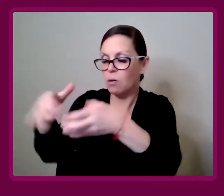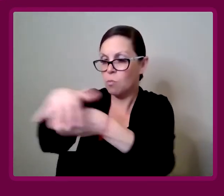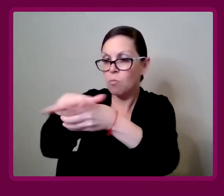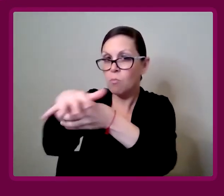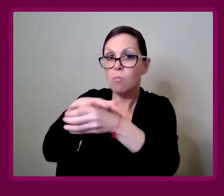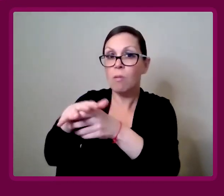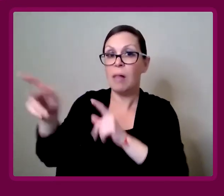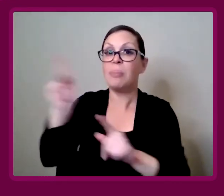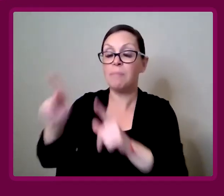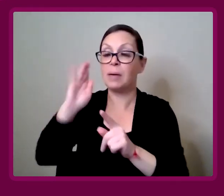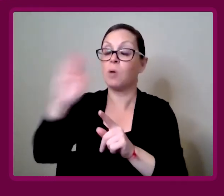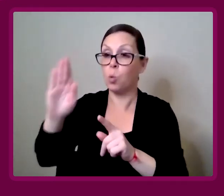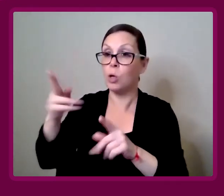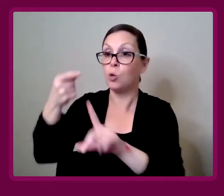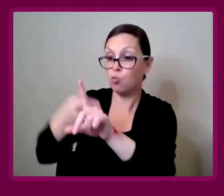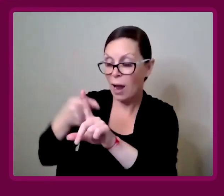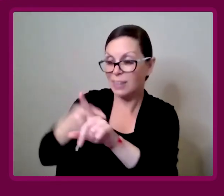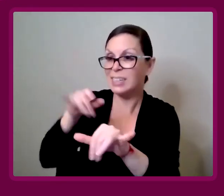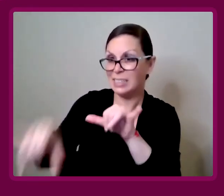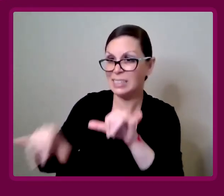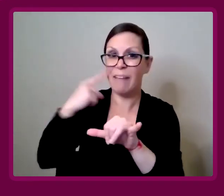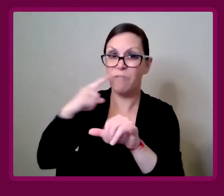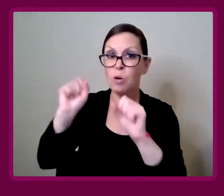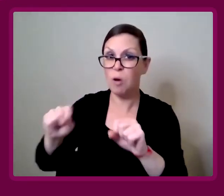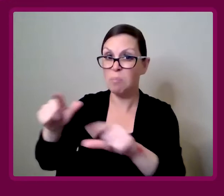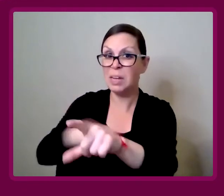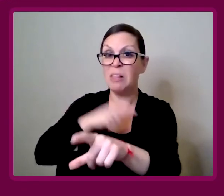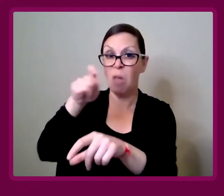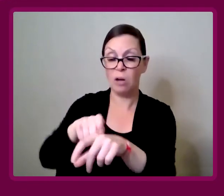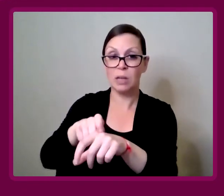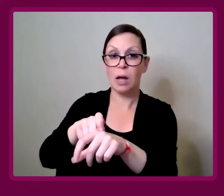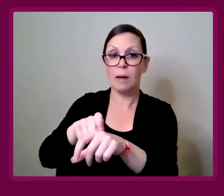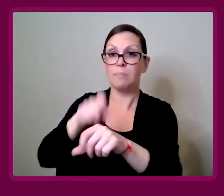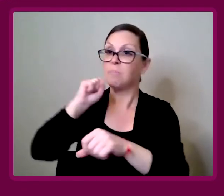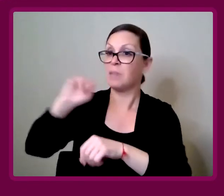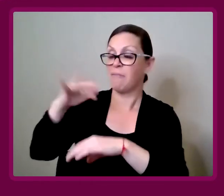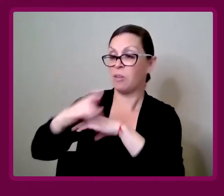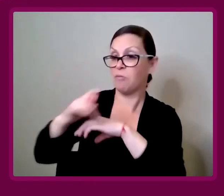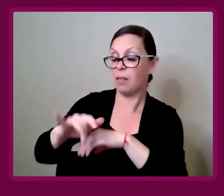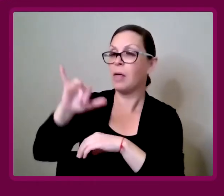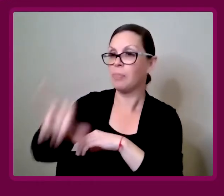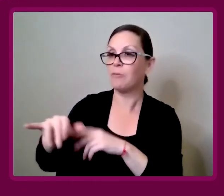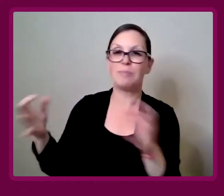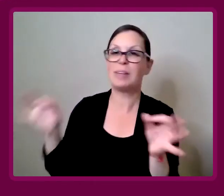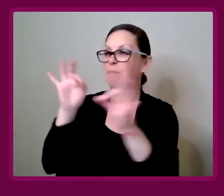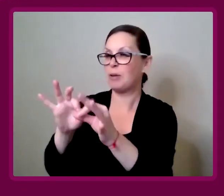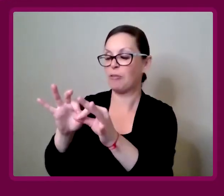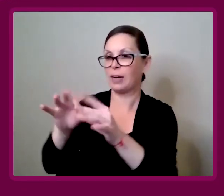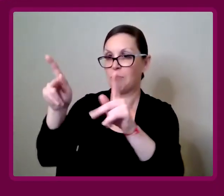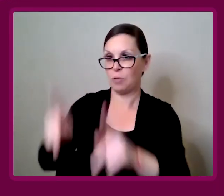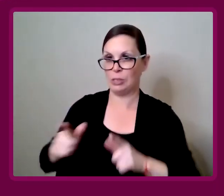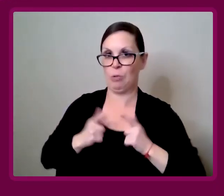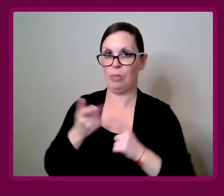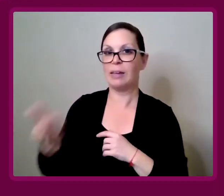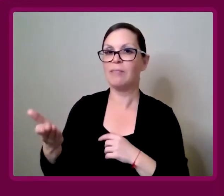that people will rent those, and will stay there for probably quite a long time. They'll be the perfect tenant.